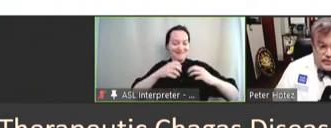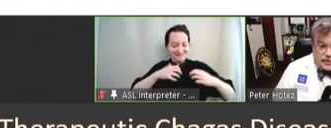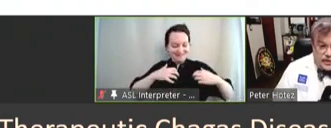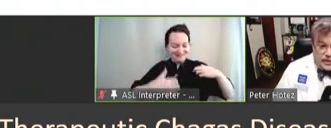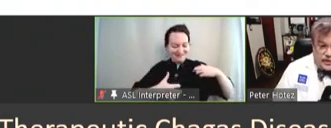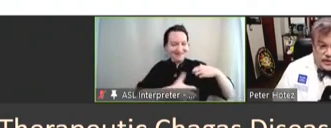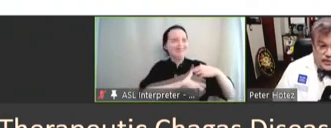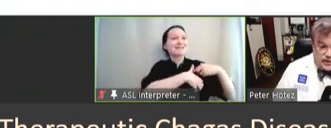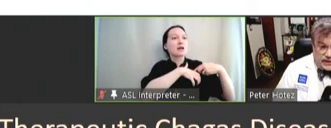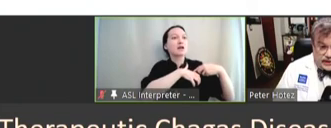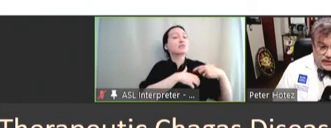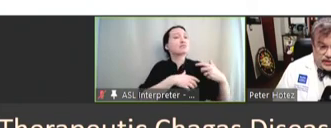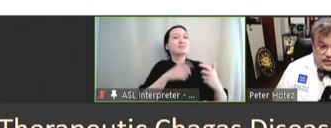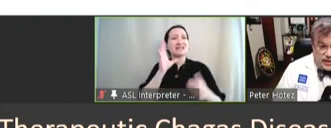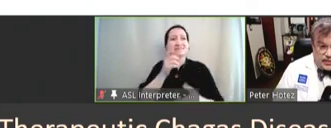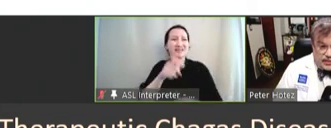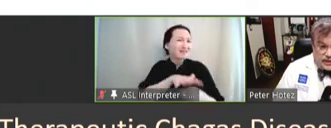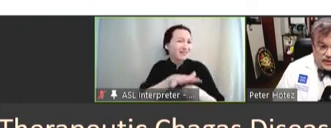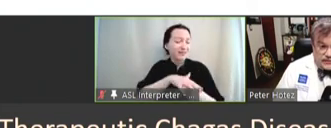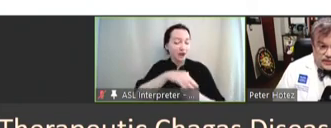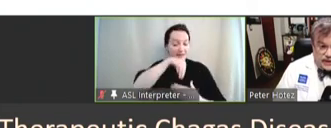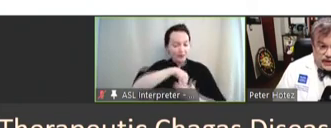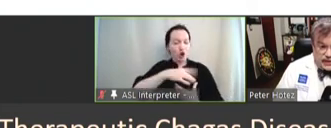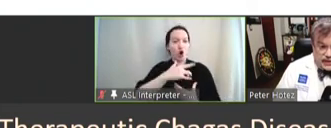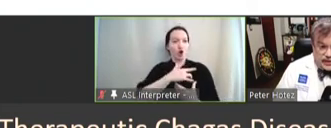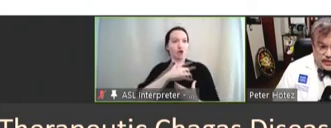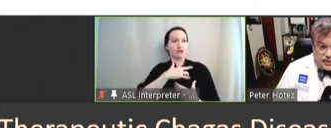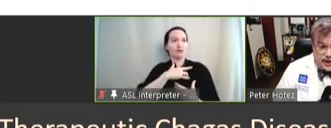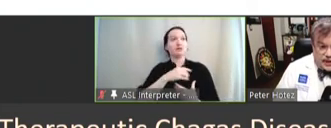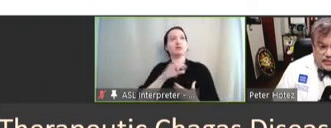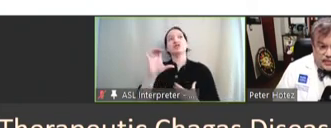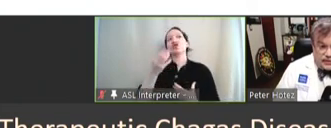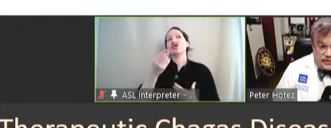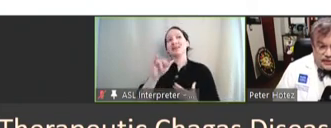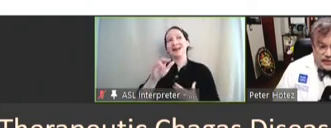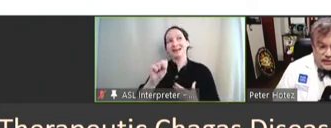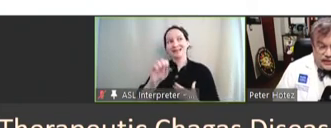for parasites in the heart and the progression of Chagasic cardiomyopathy, which leads to